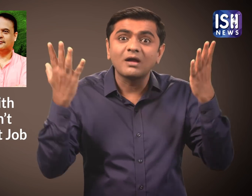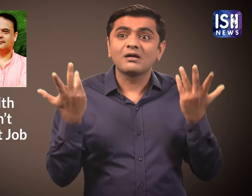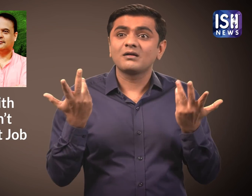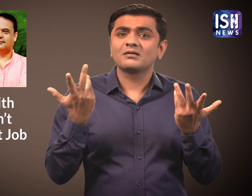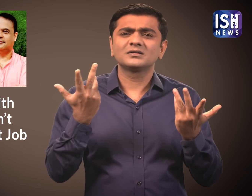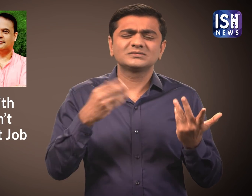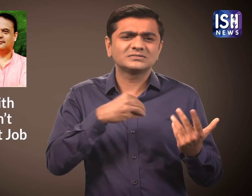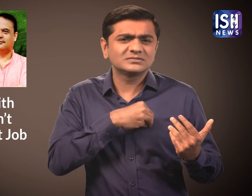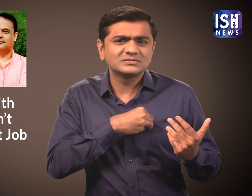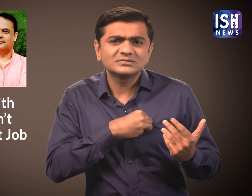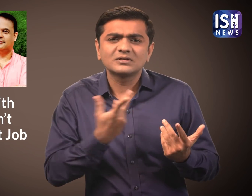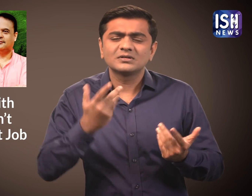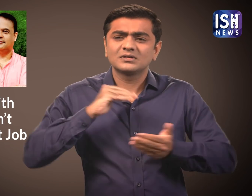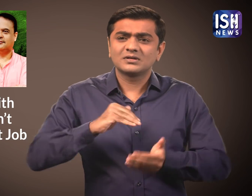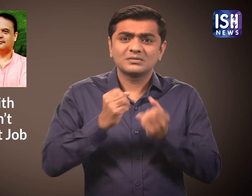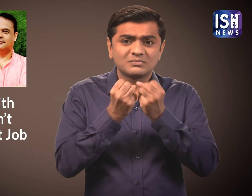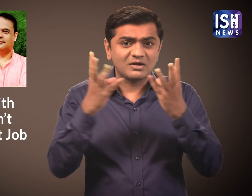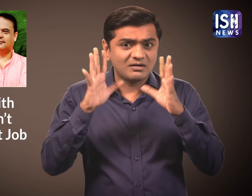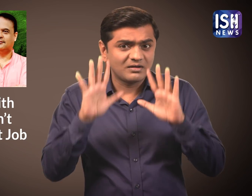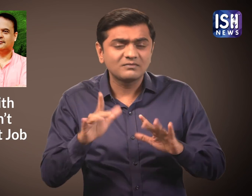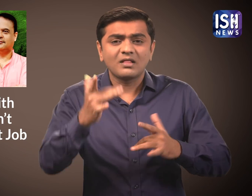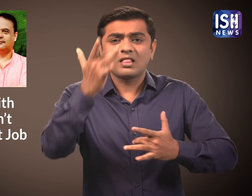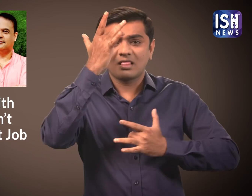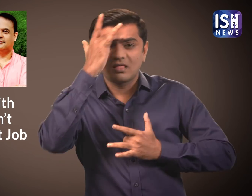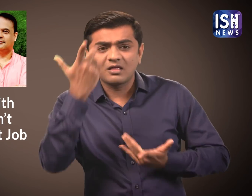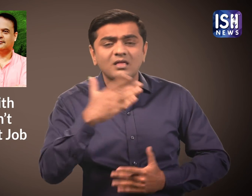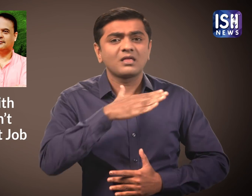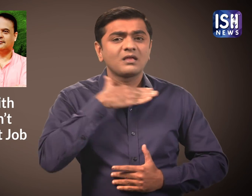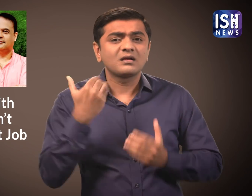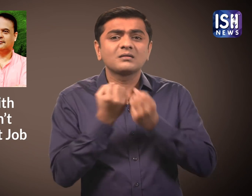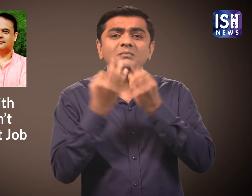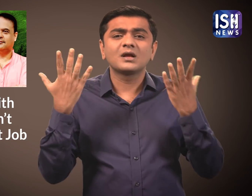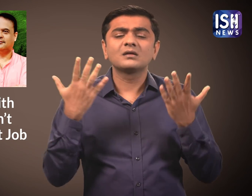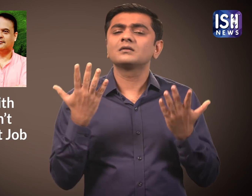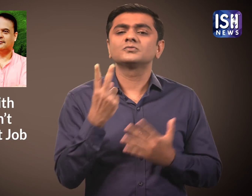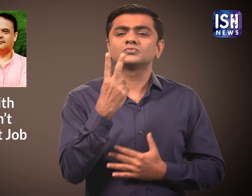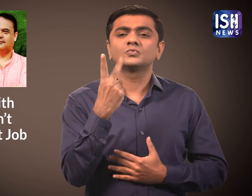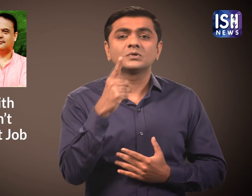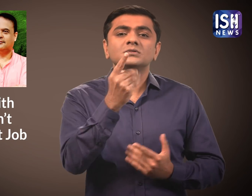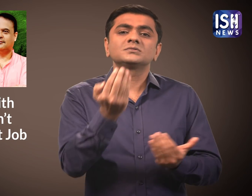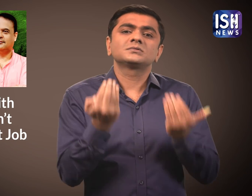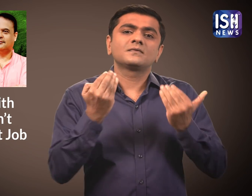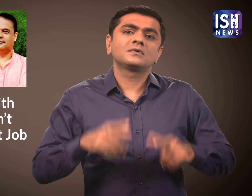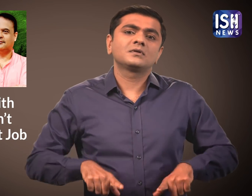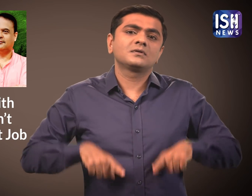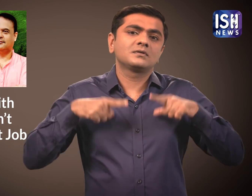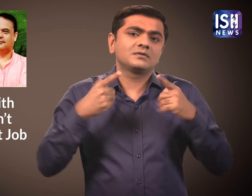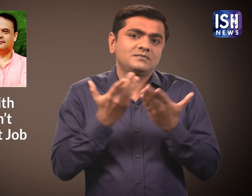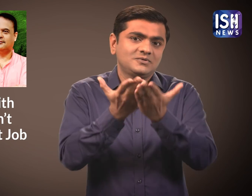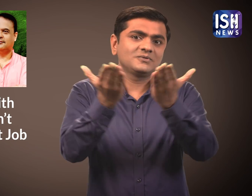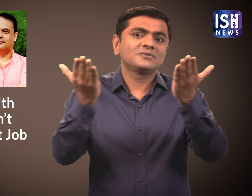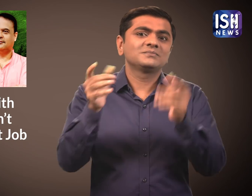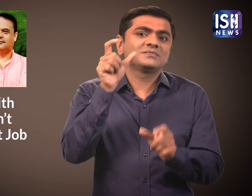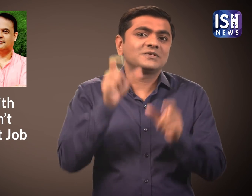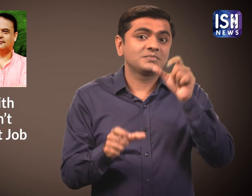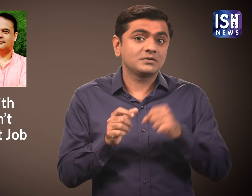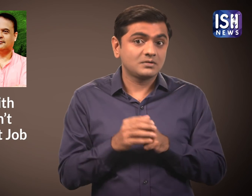causes many health problems and death. The two children limit will keep all mothers safe.